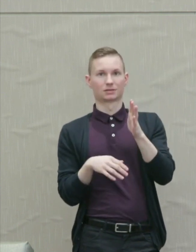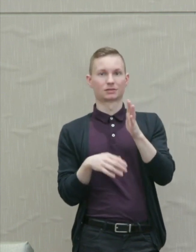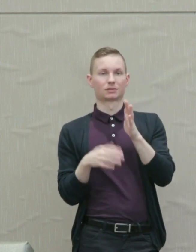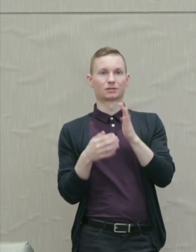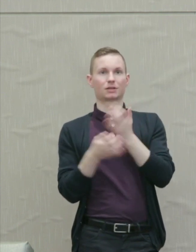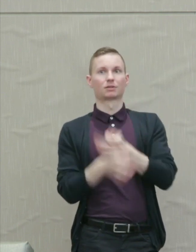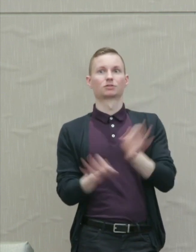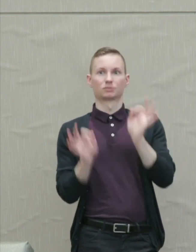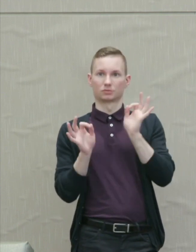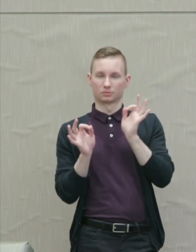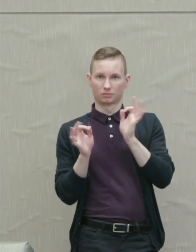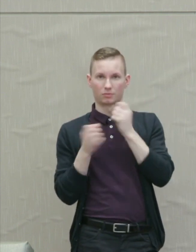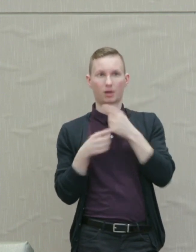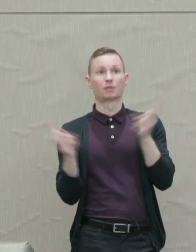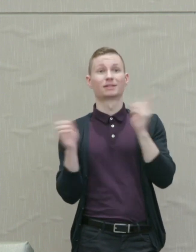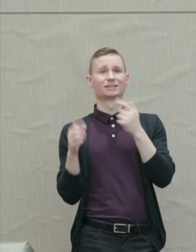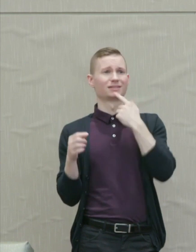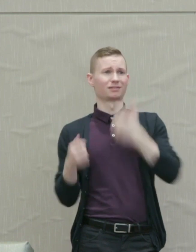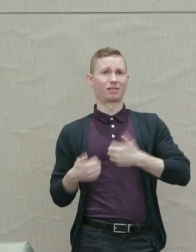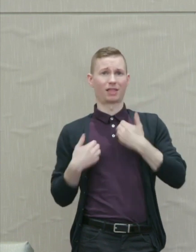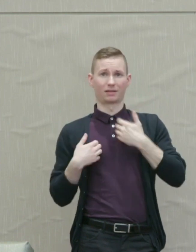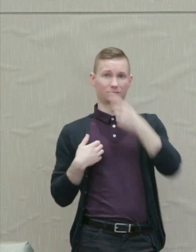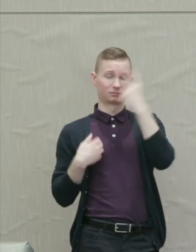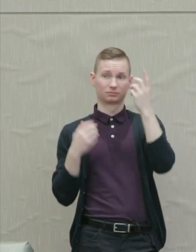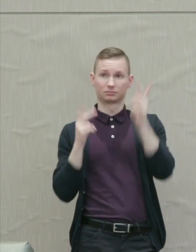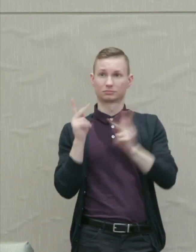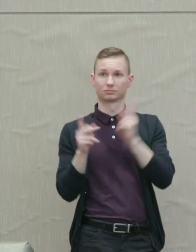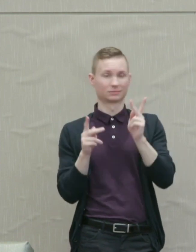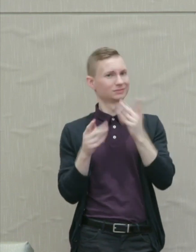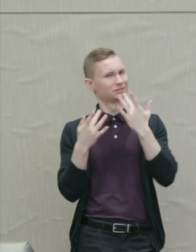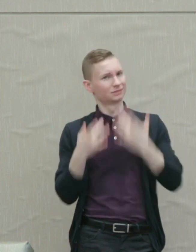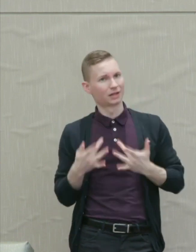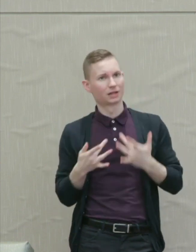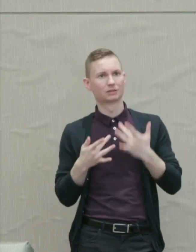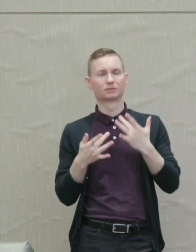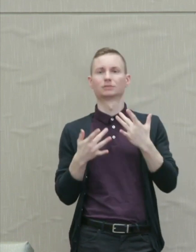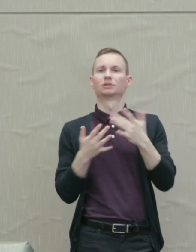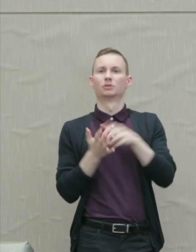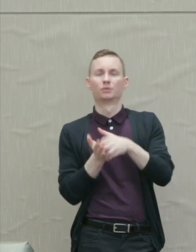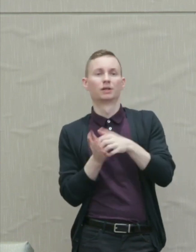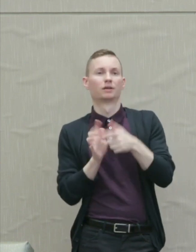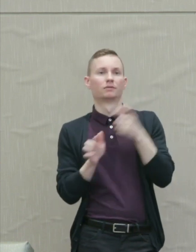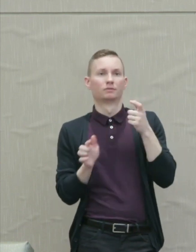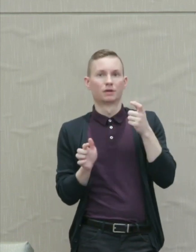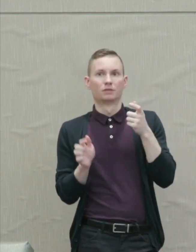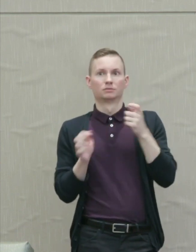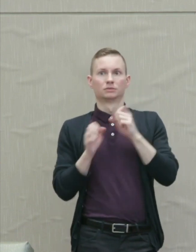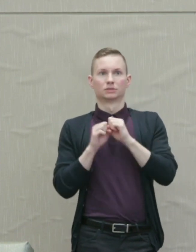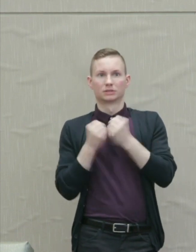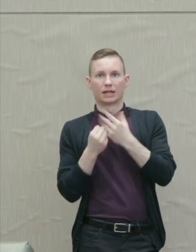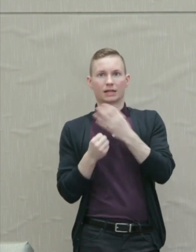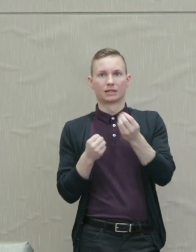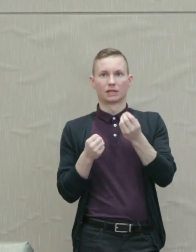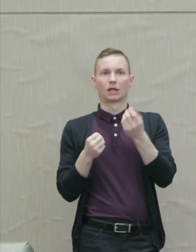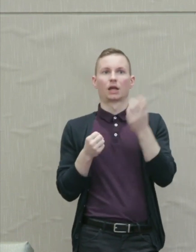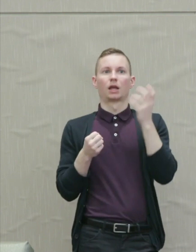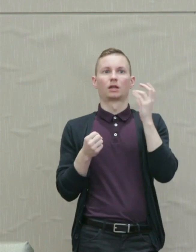the negro is still sadly crippled by the manacles of segregation and the chains of discrimination."